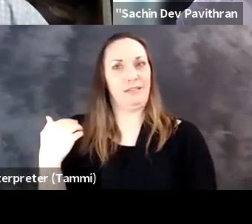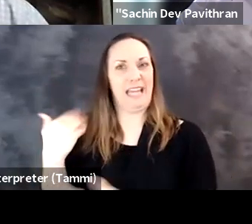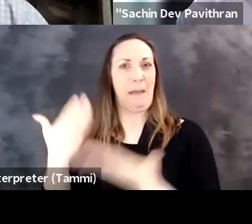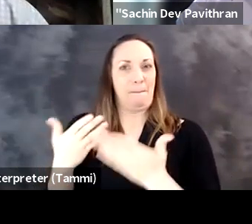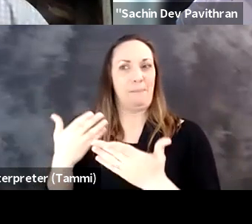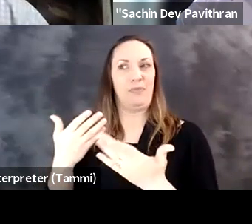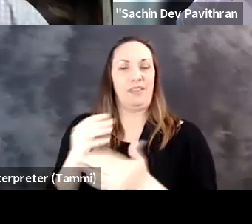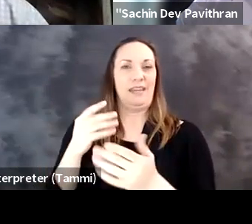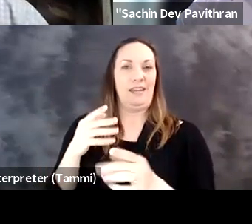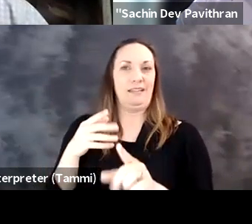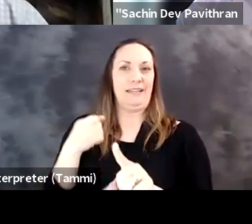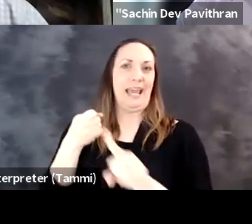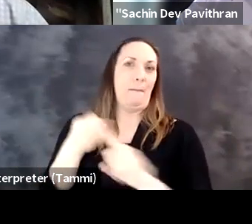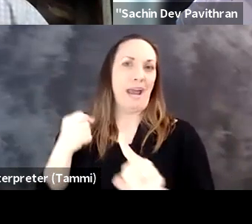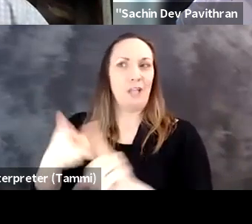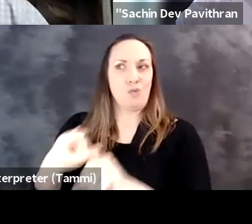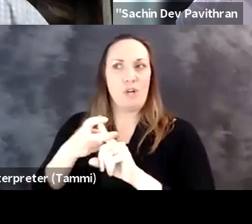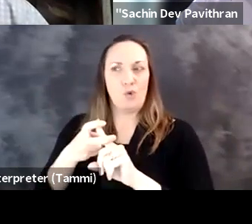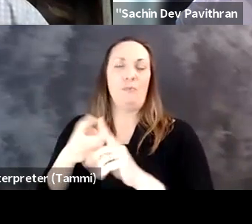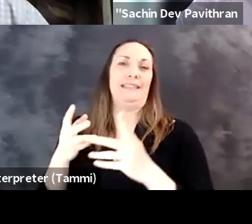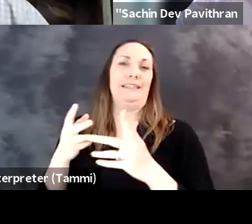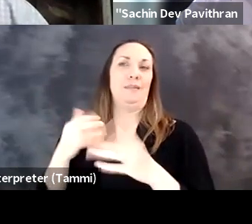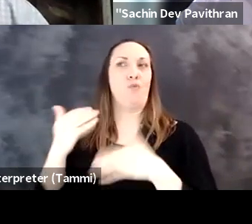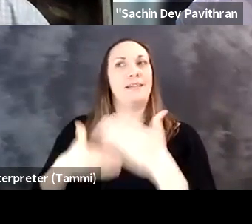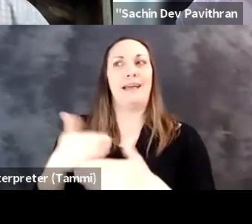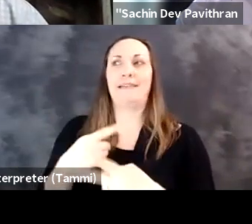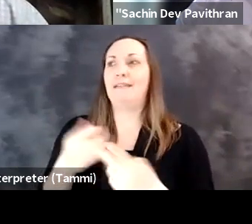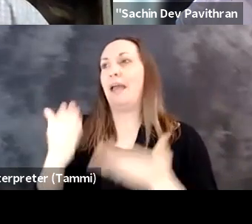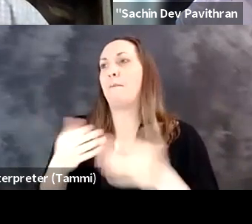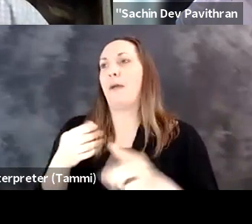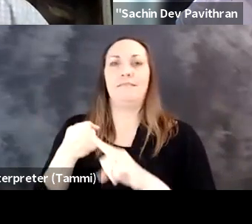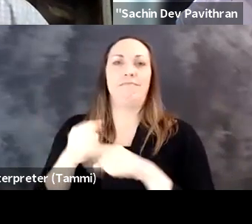and also a bit of a double-edged sword because as already been mentioned it may